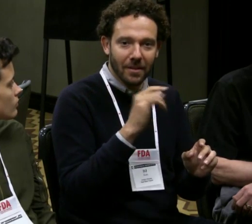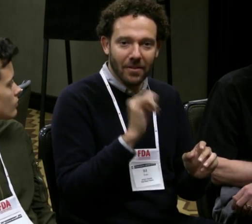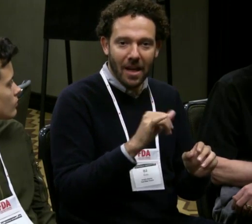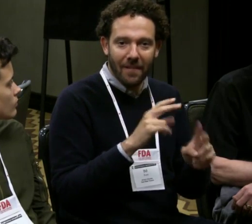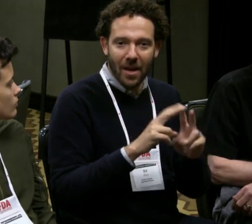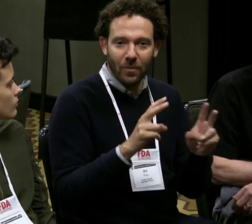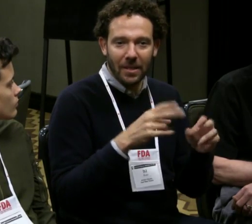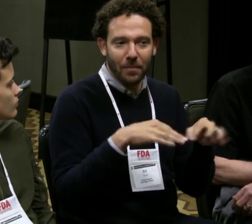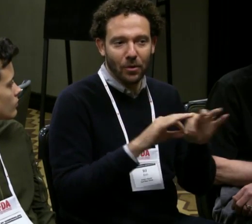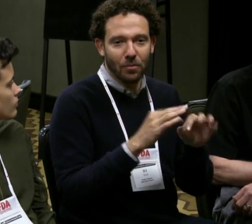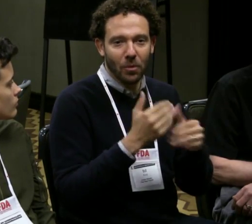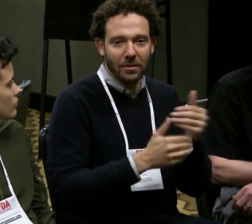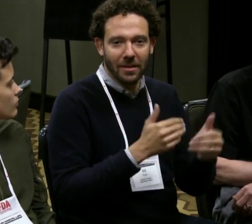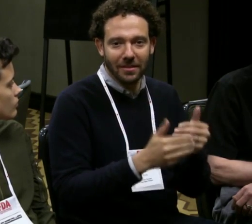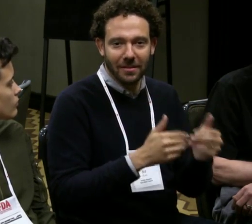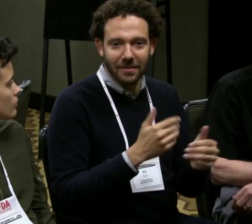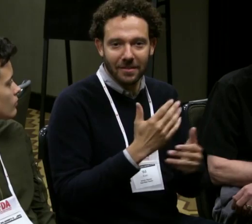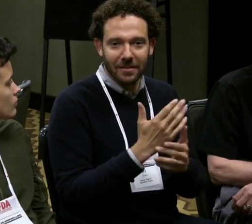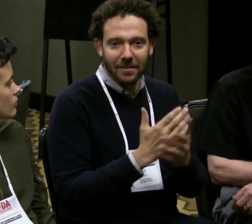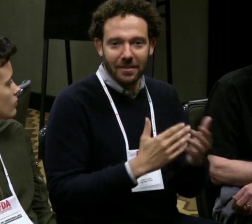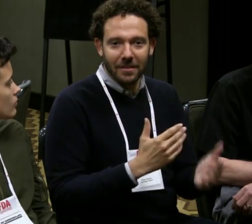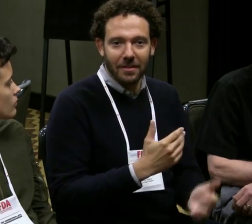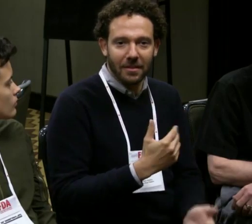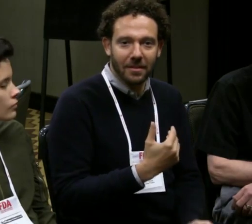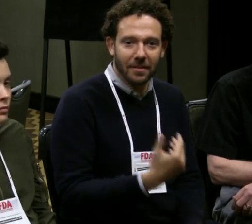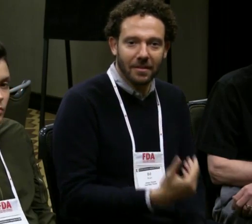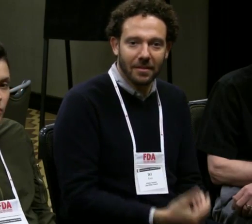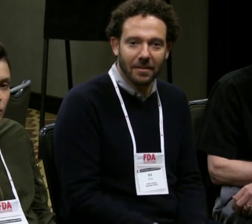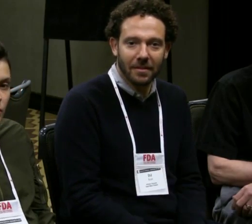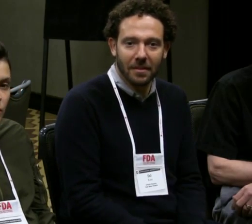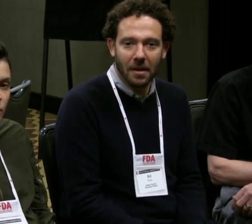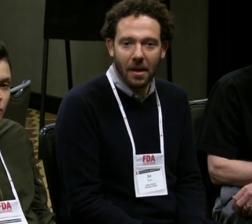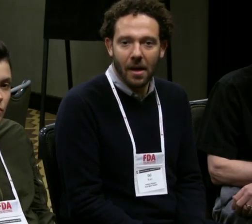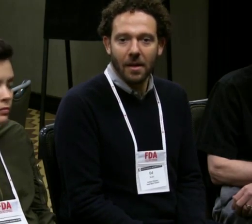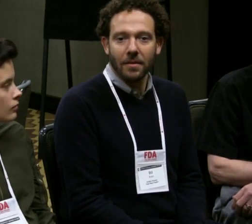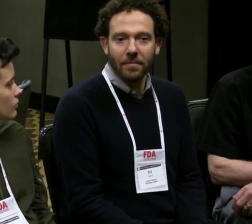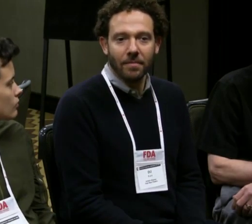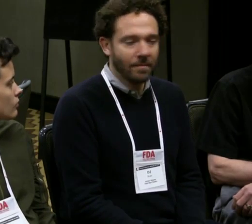They'll sit and watch the runs to make sure that it's an inclusive process.